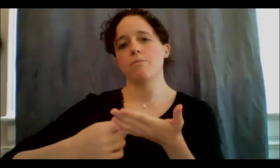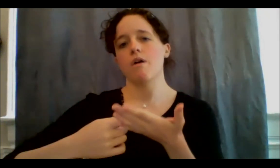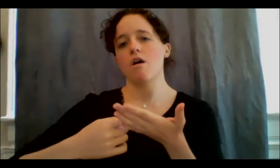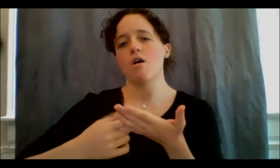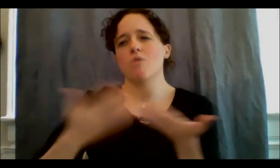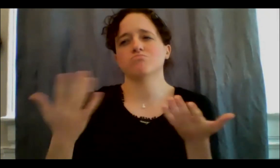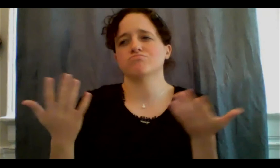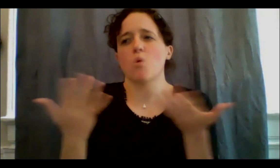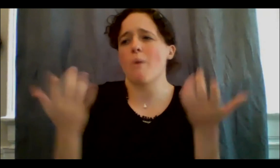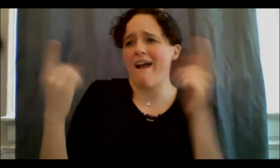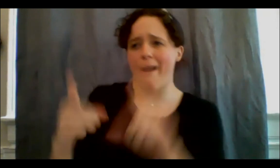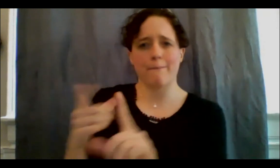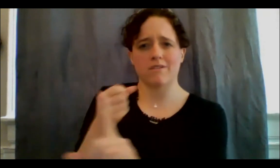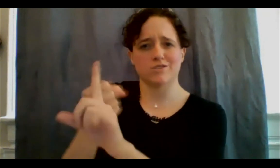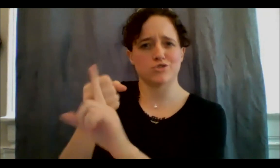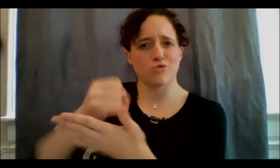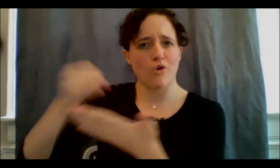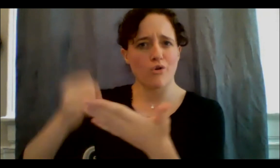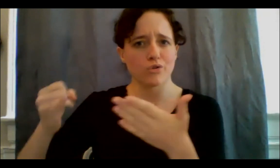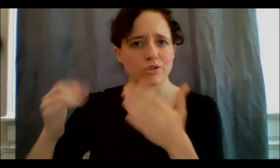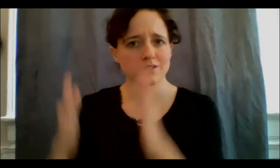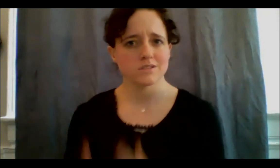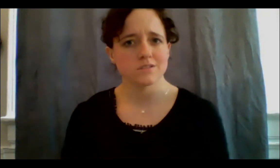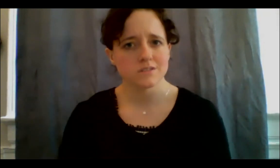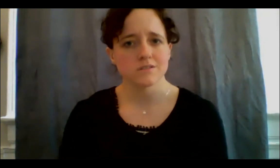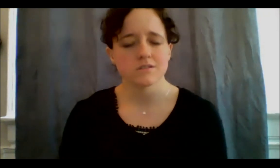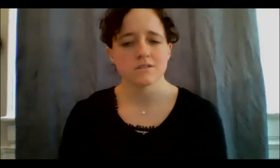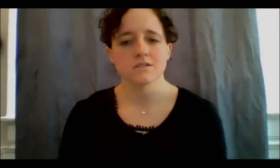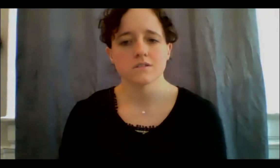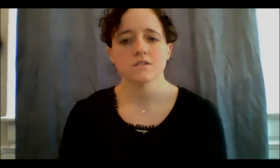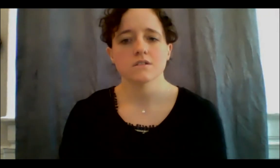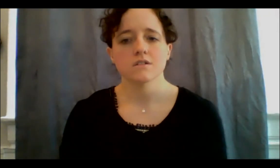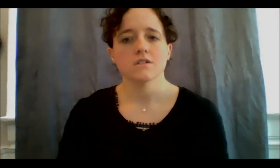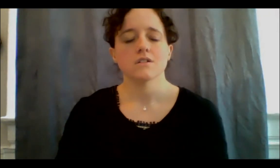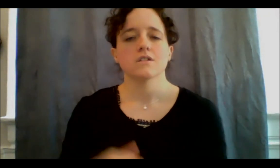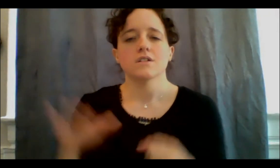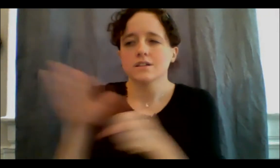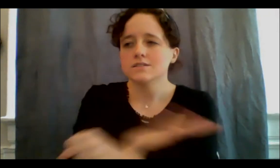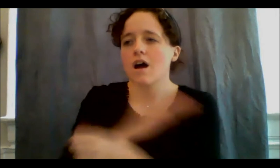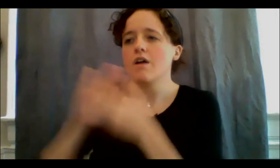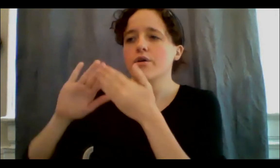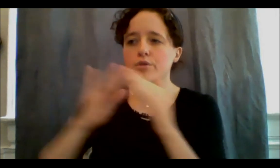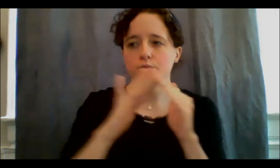entire communities have come to artists for support to create the art that is